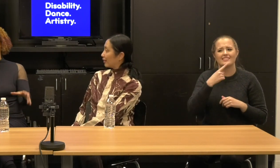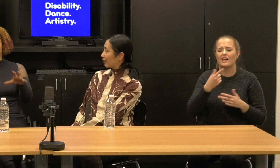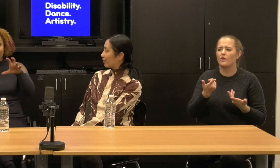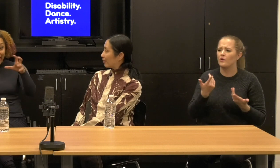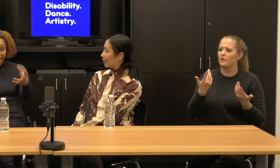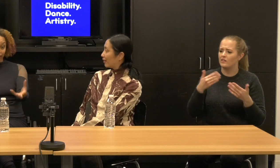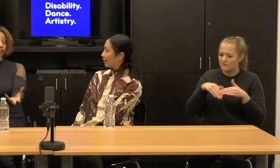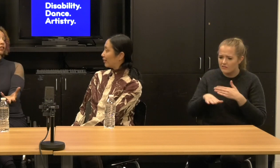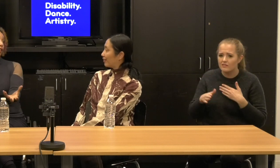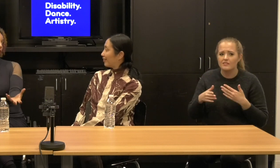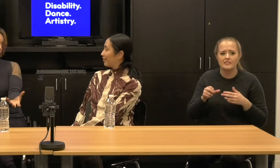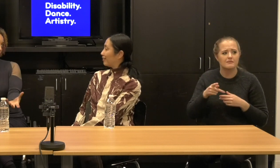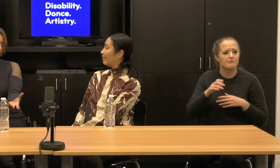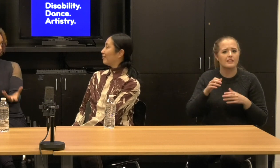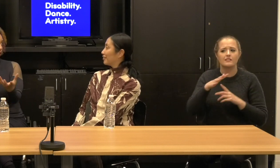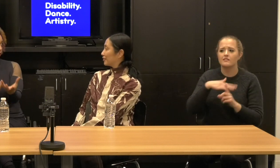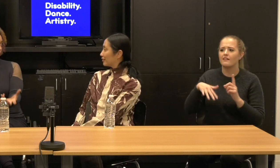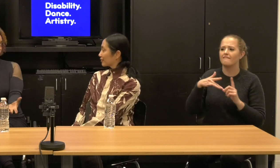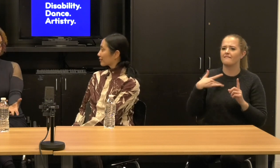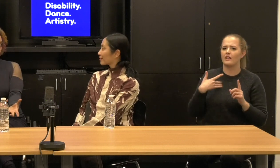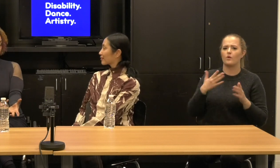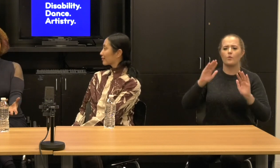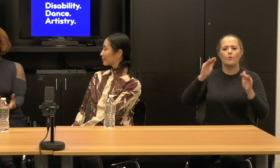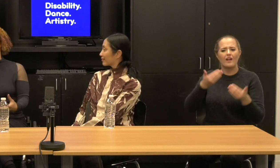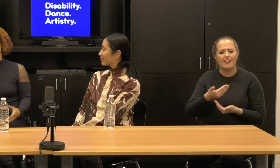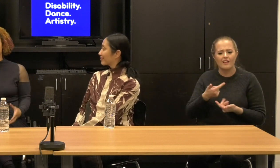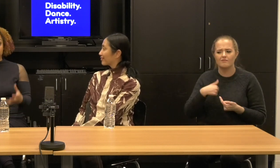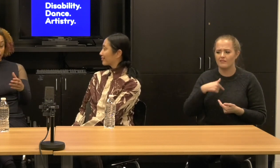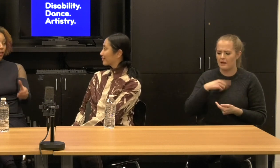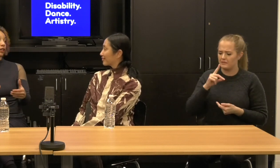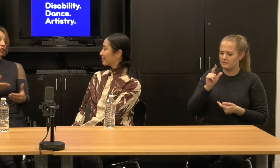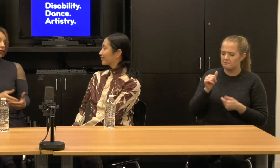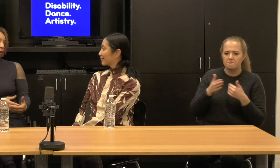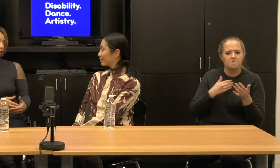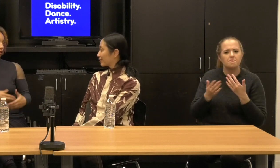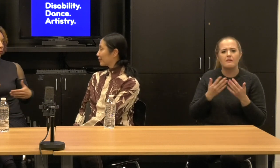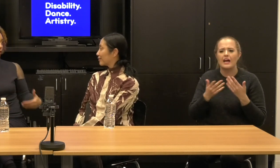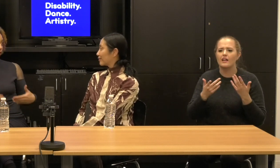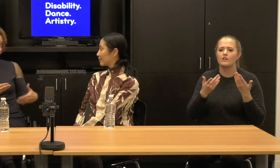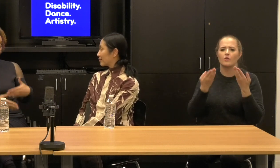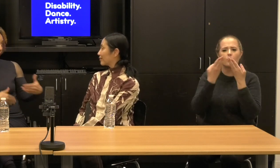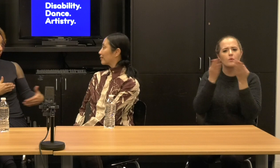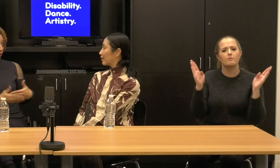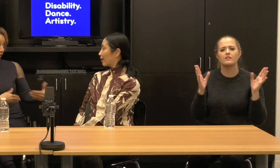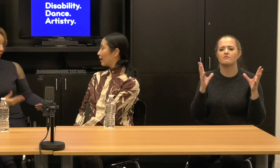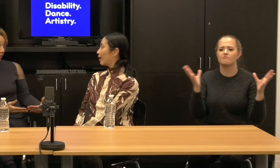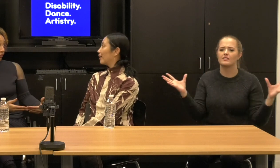They felt held in the space as disabled people. That being in the space that we helped create.